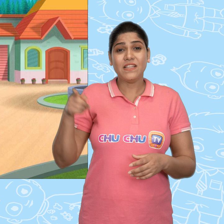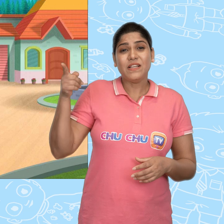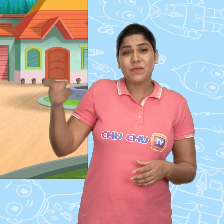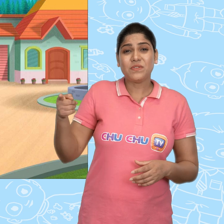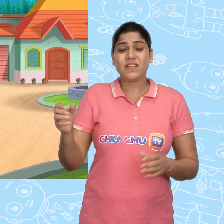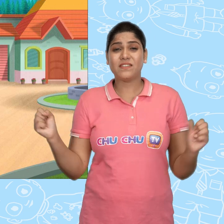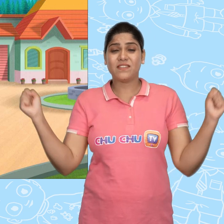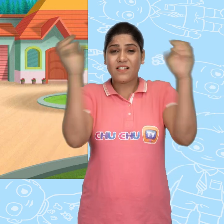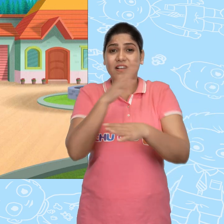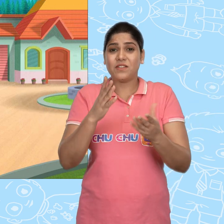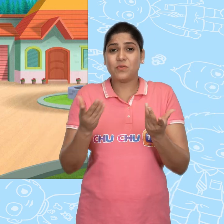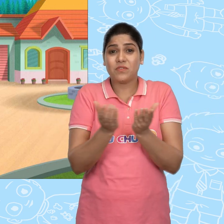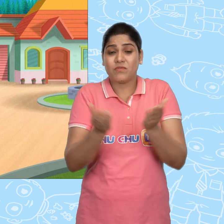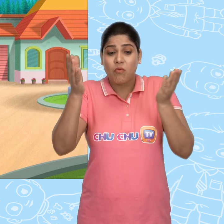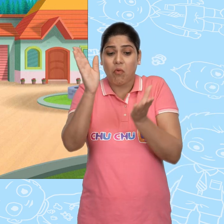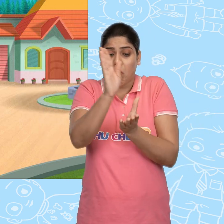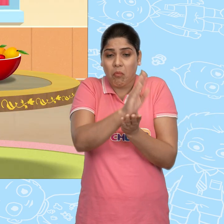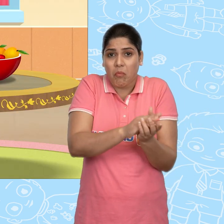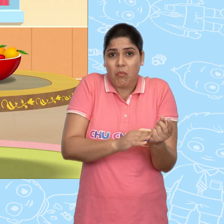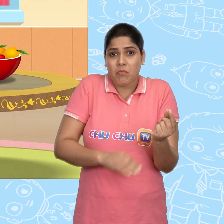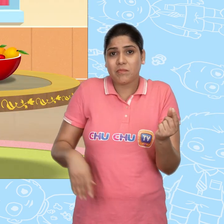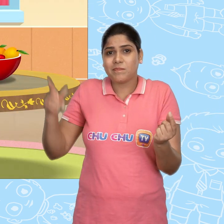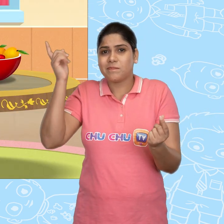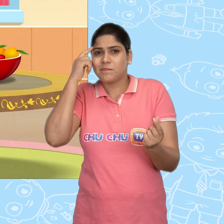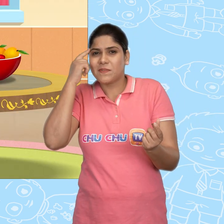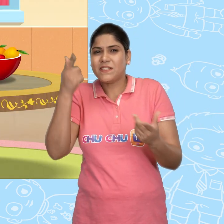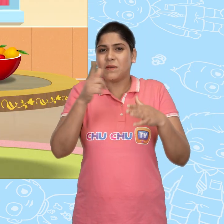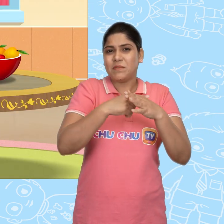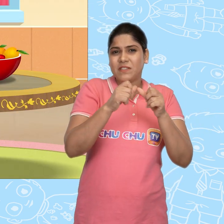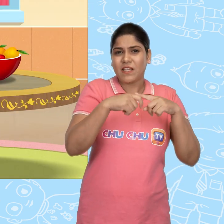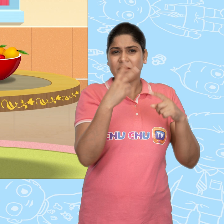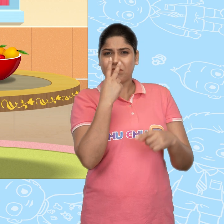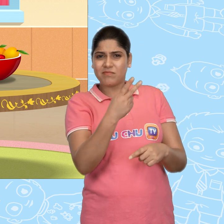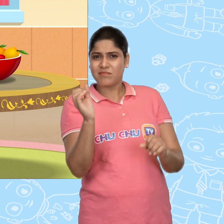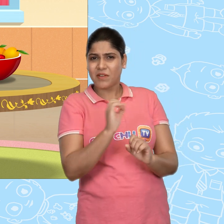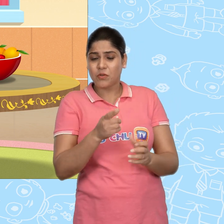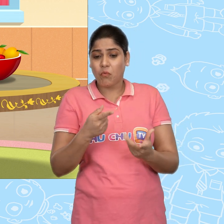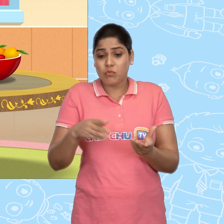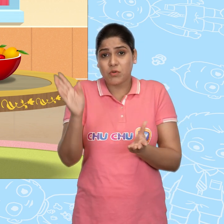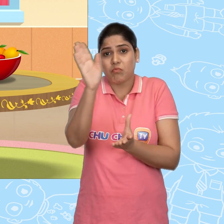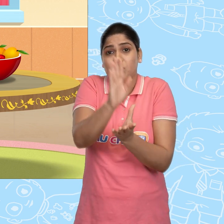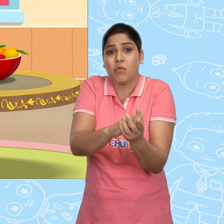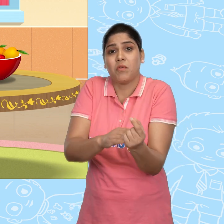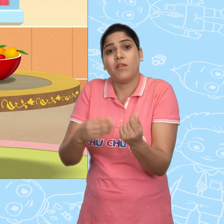He decided to steal the magical bowl. And when Jack wasn't looking, he took it away.